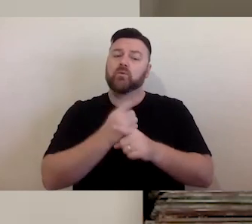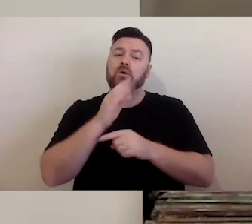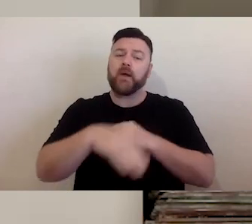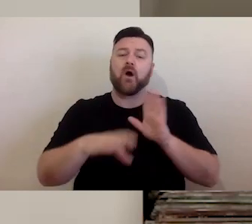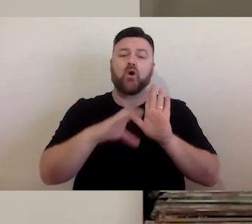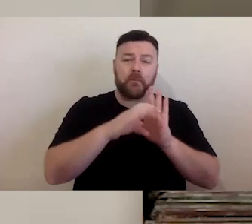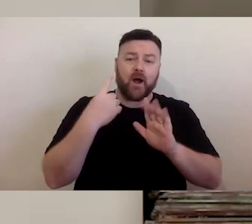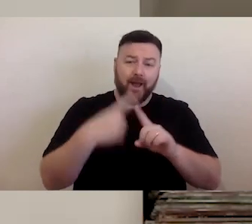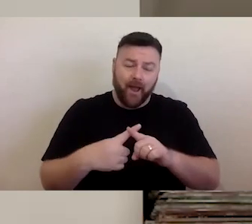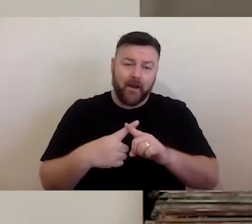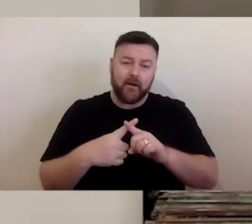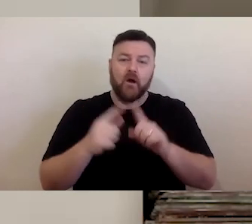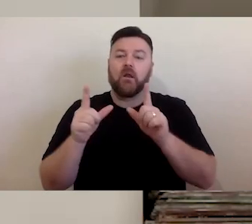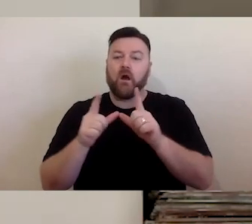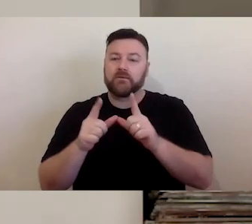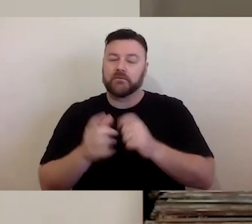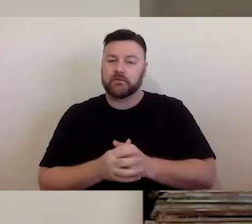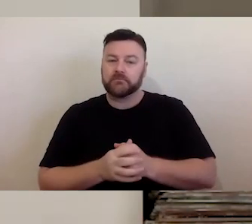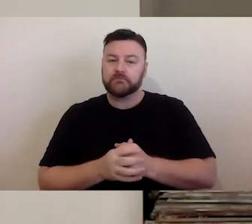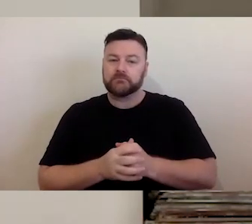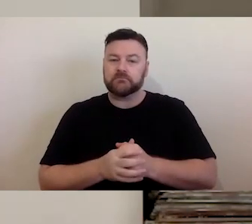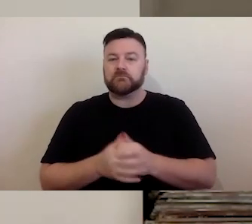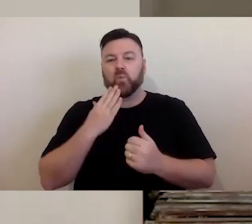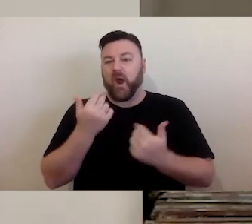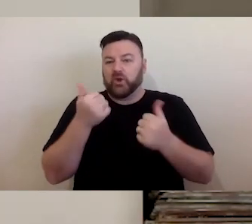particular, when considering doing activities online. The important